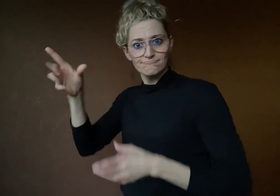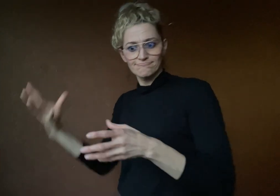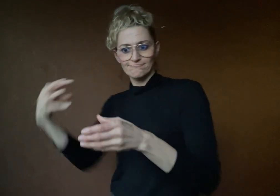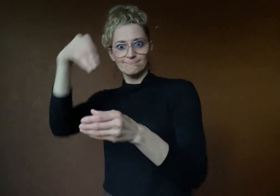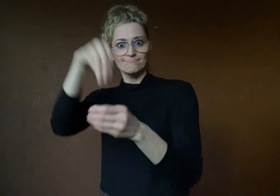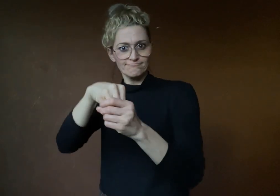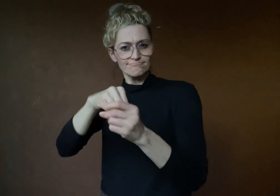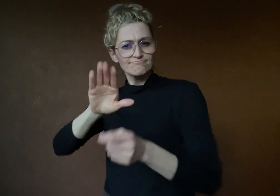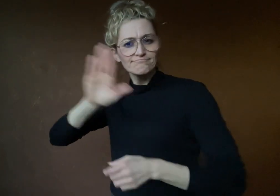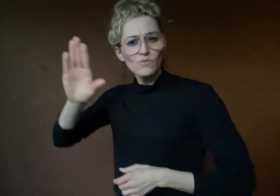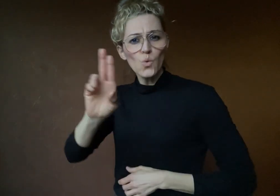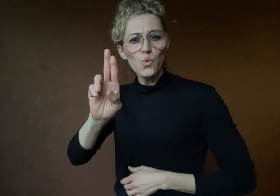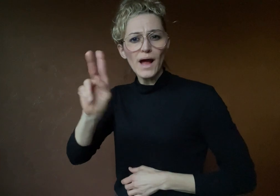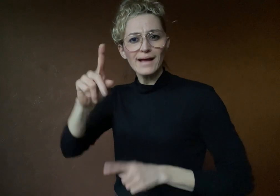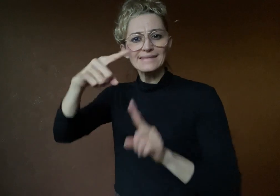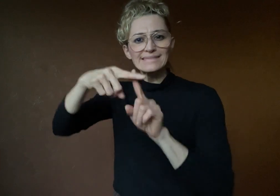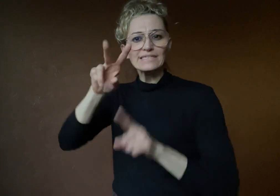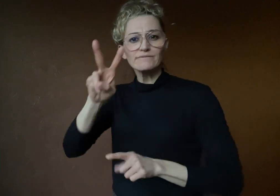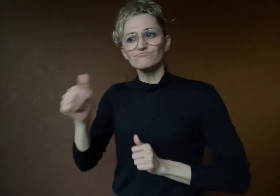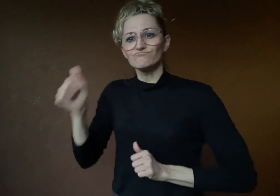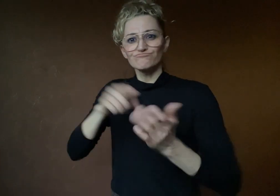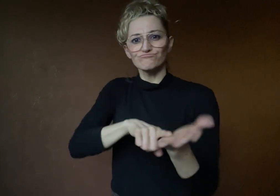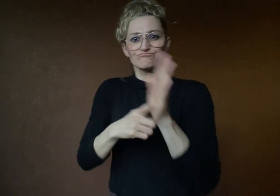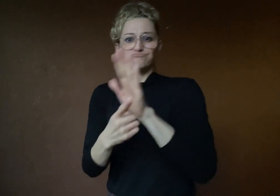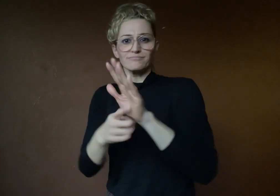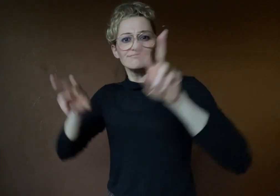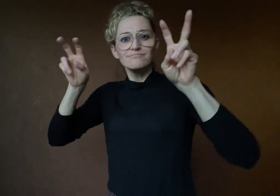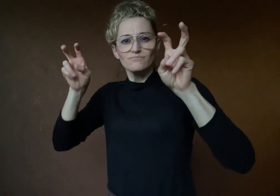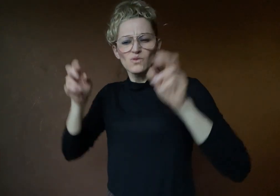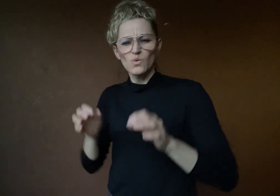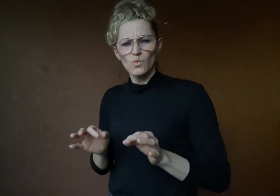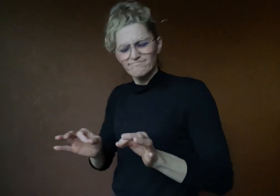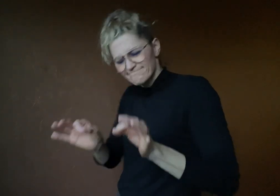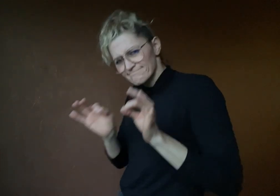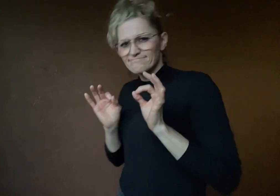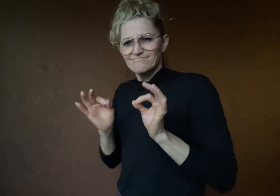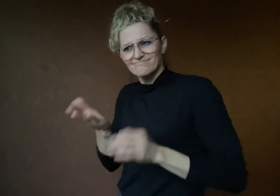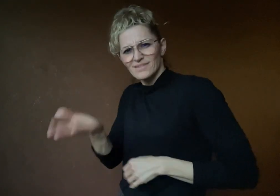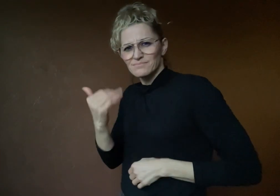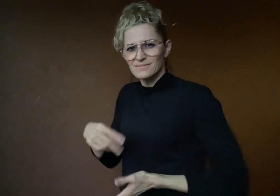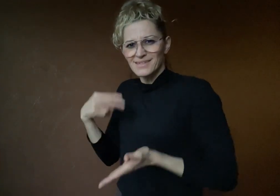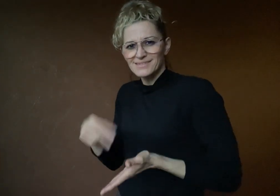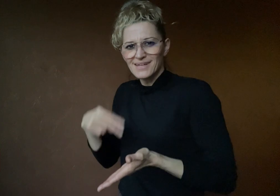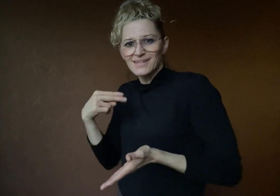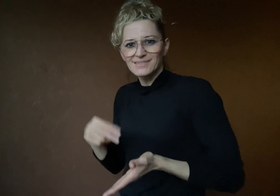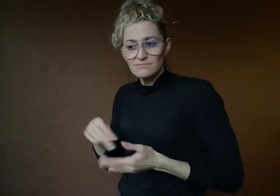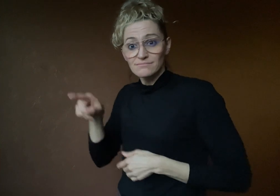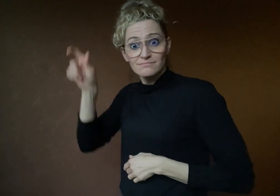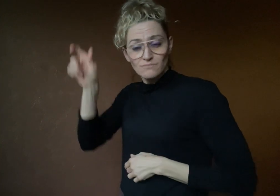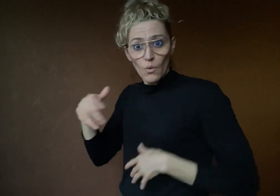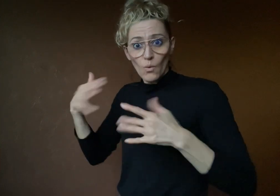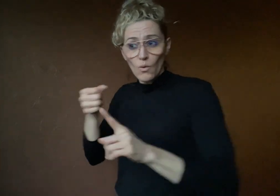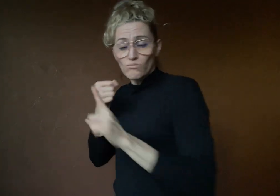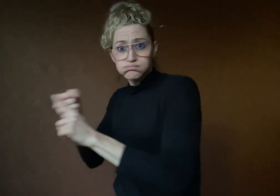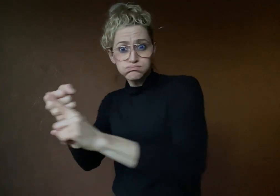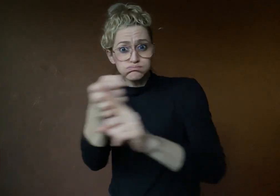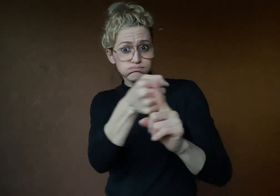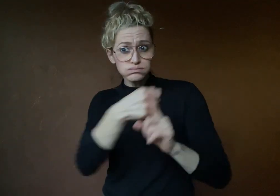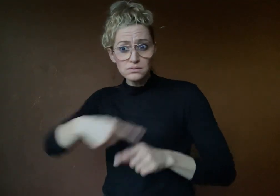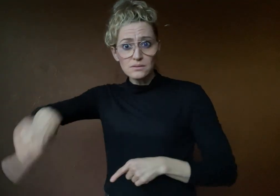"Strictly Come Dancing" has influenced many viewers